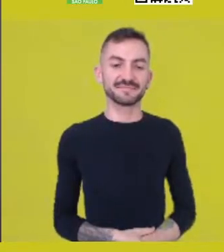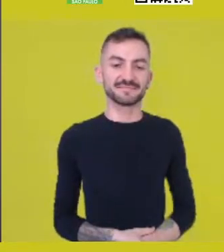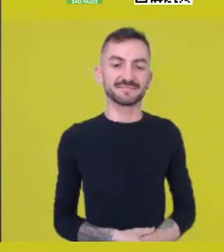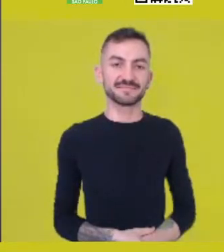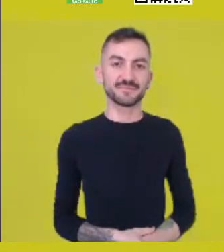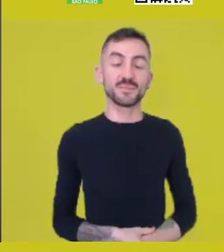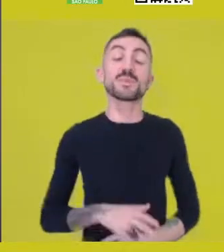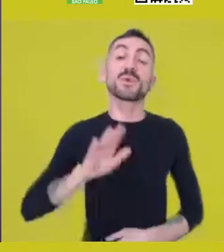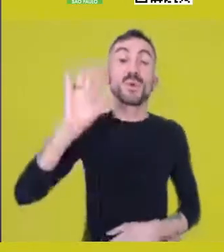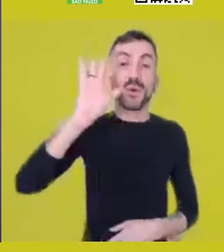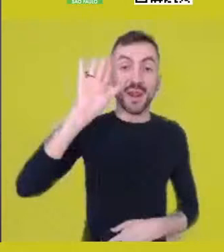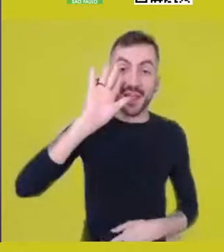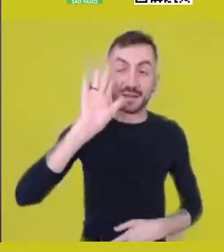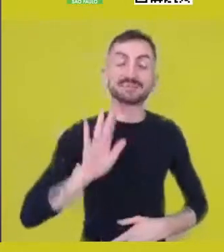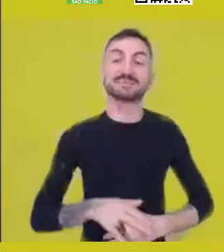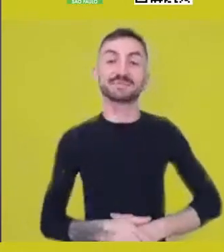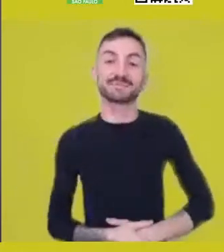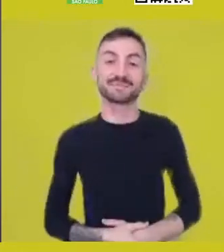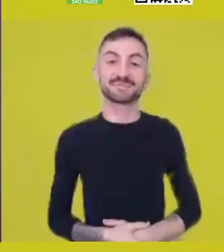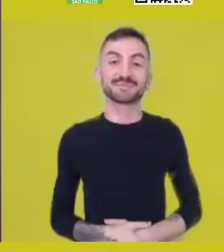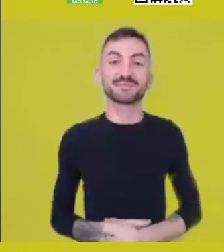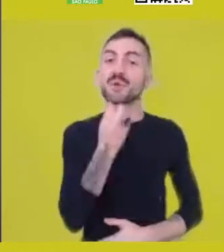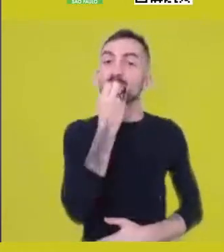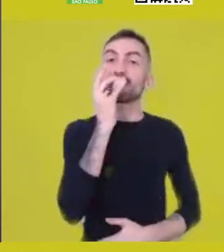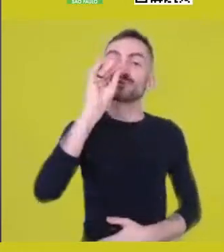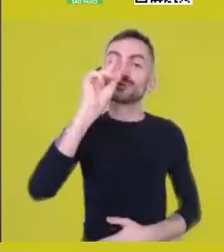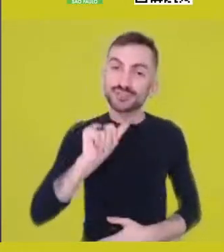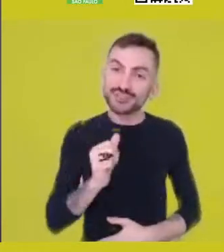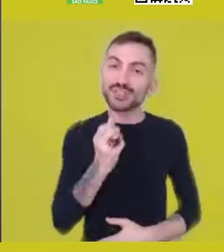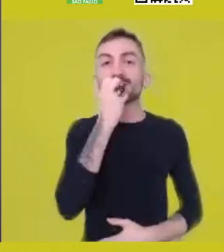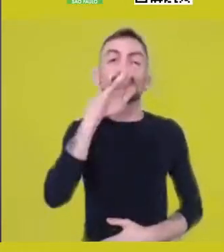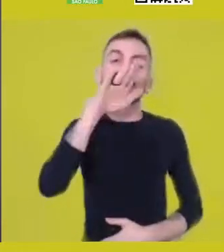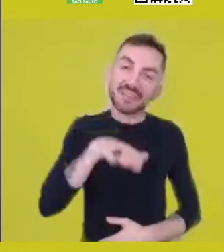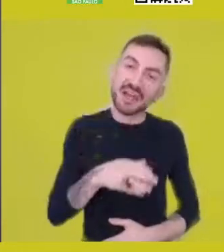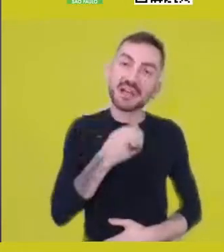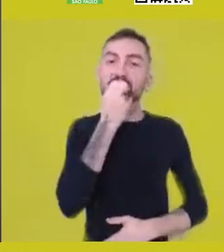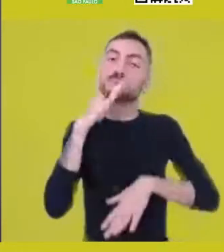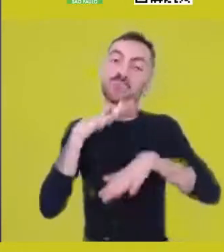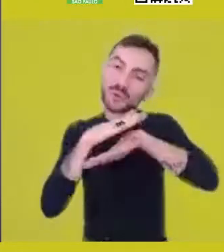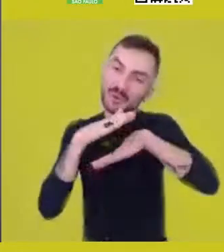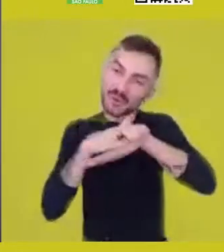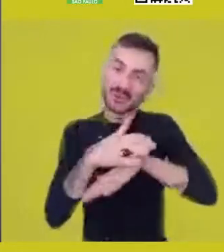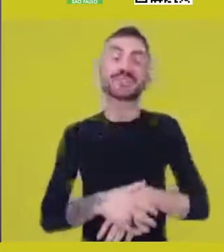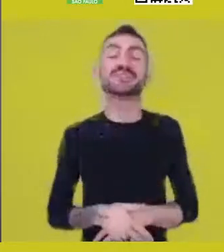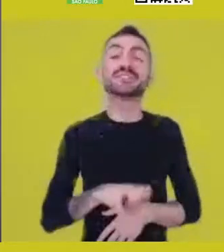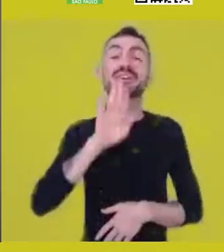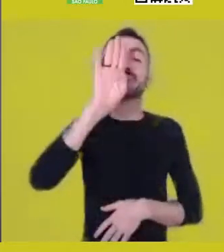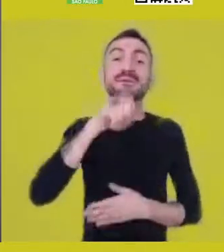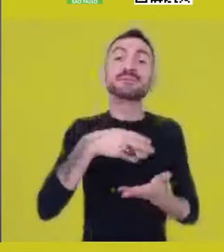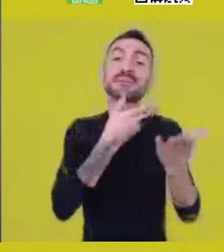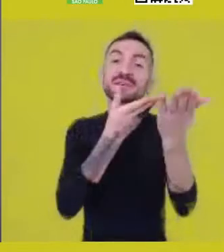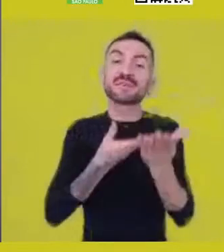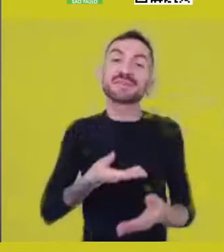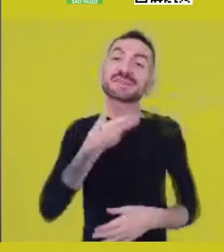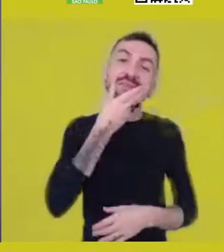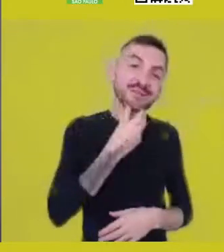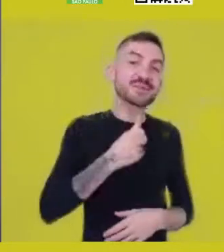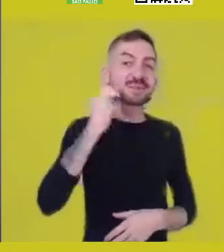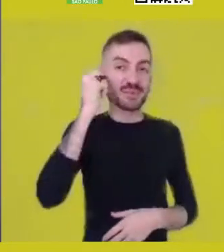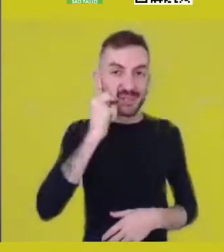Hello. Good morning, good afternoon, good evening. Welcome, everyone, to CPT/Sesc,